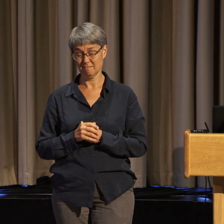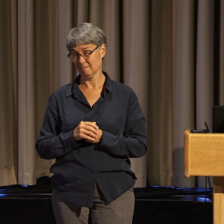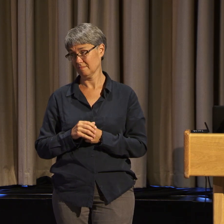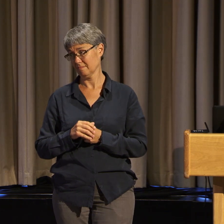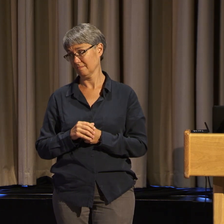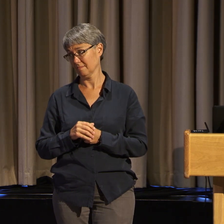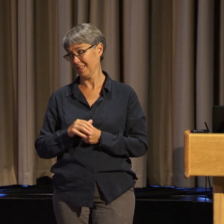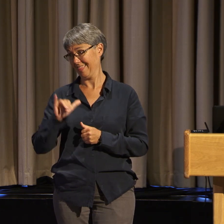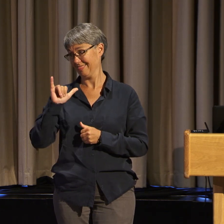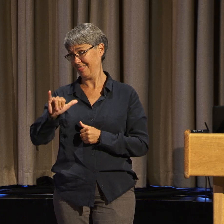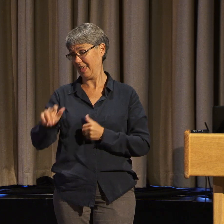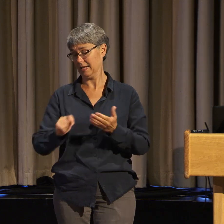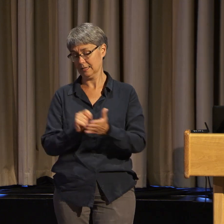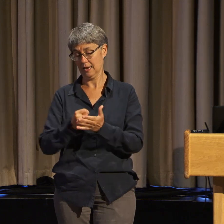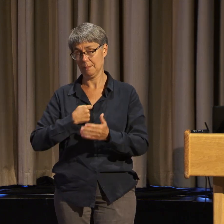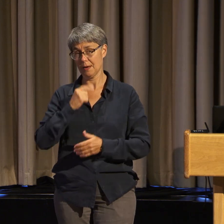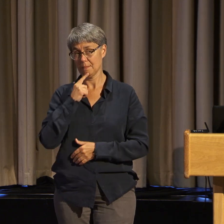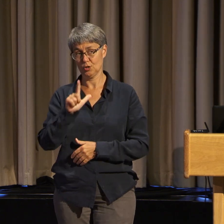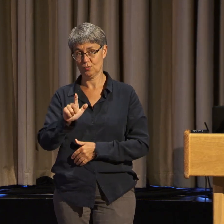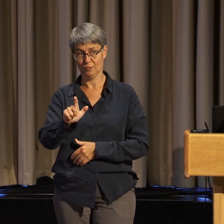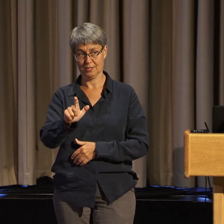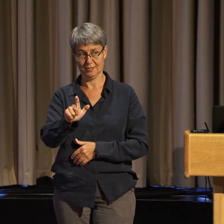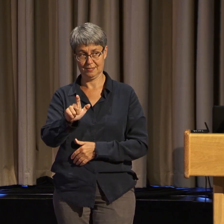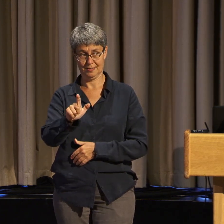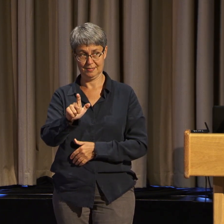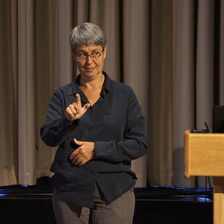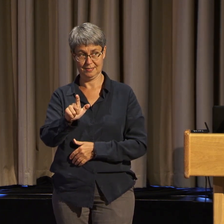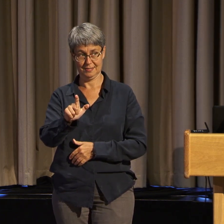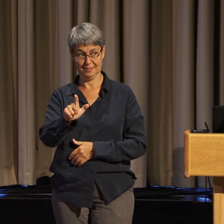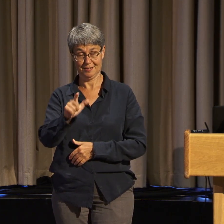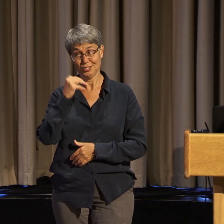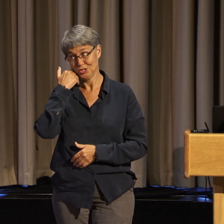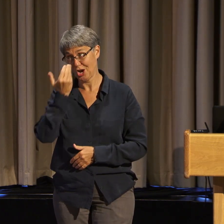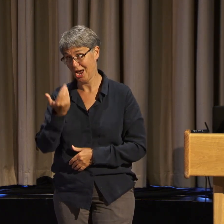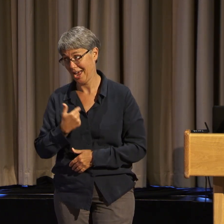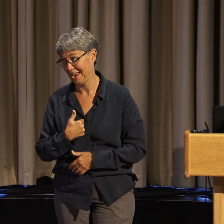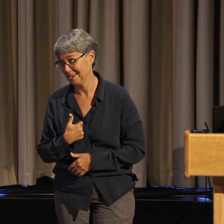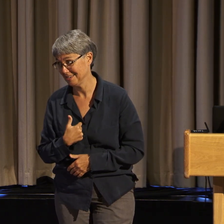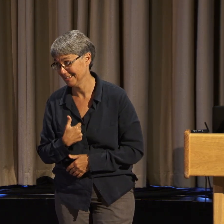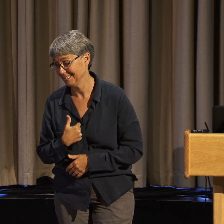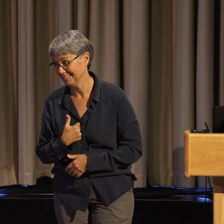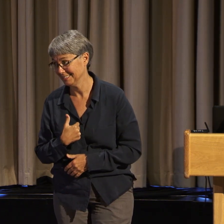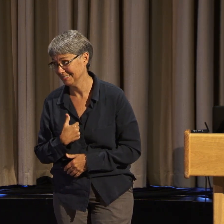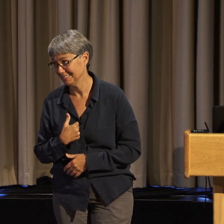I was very shy, mousy, and did not speak above a whisper.